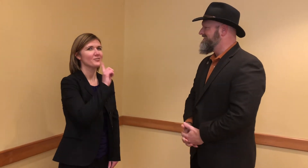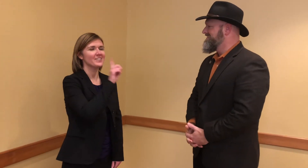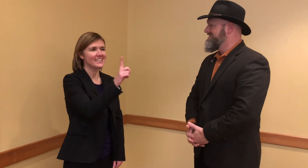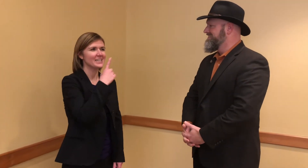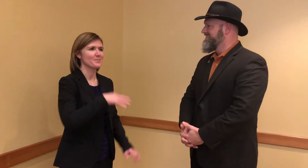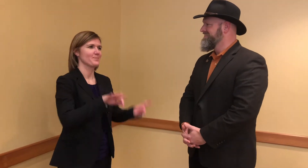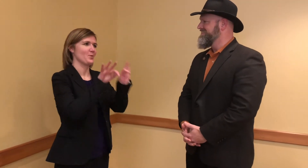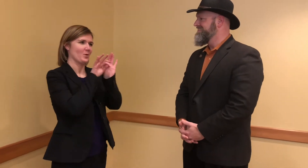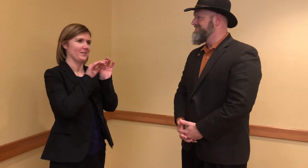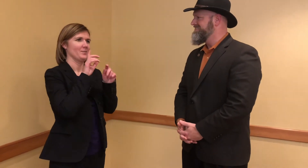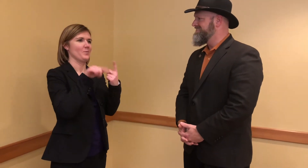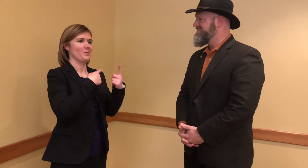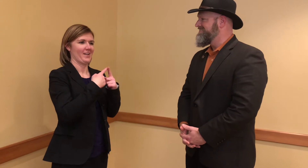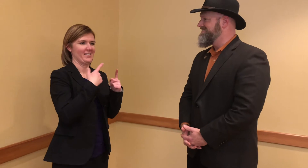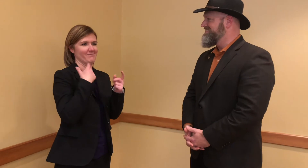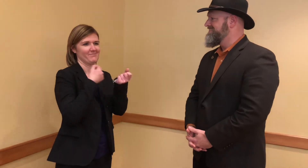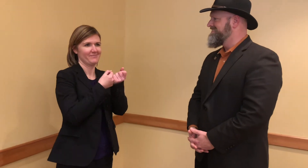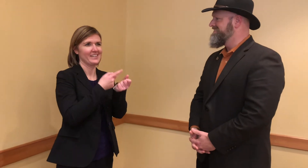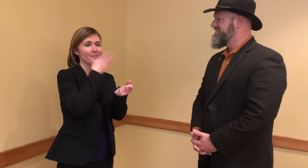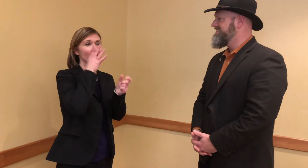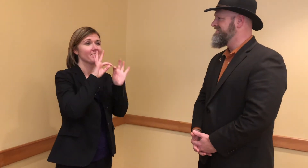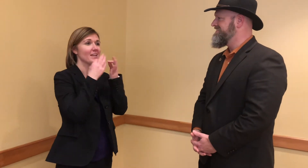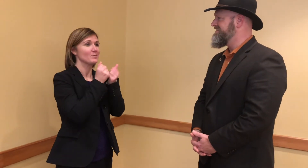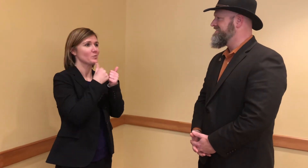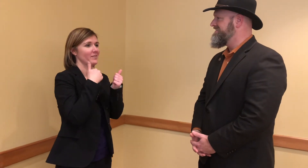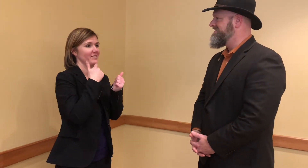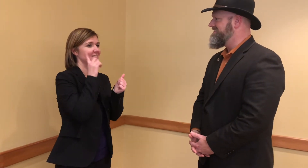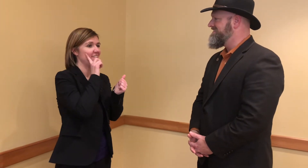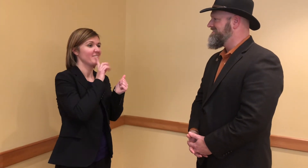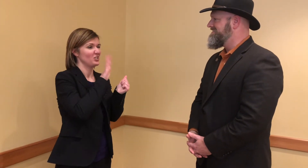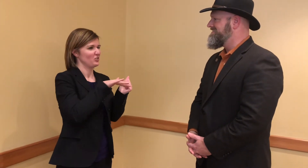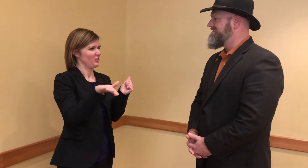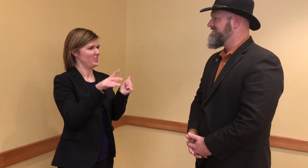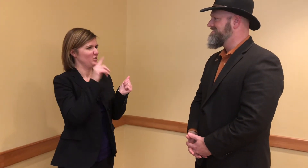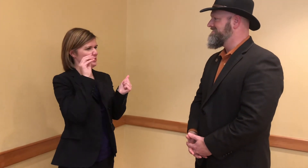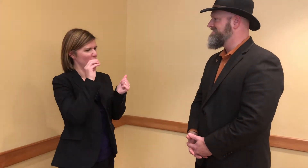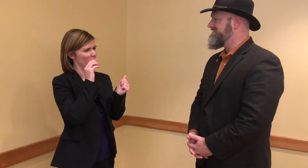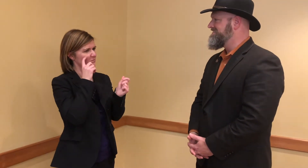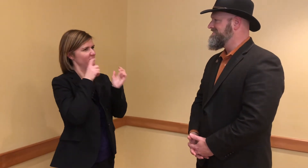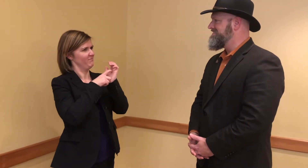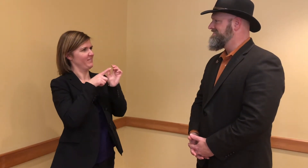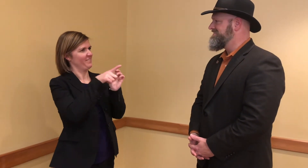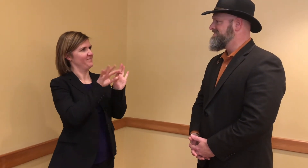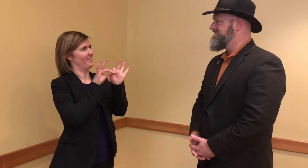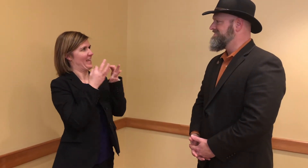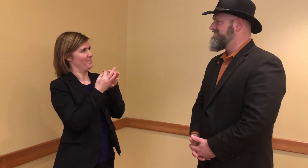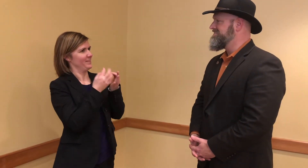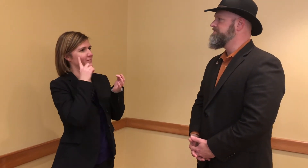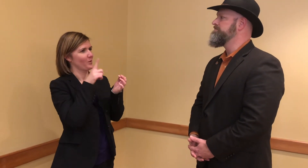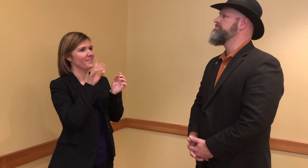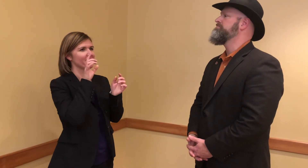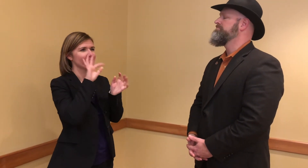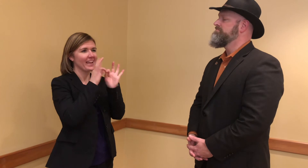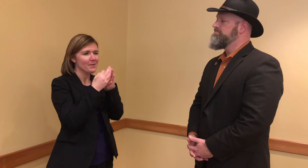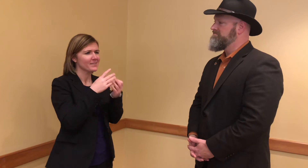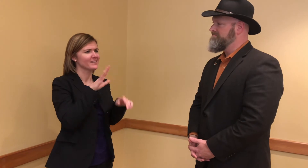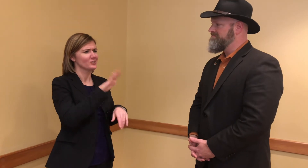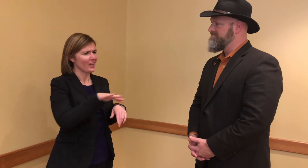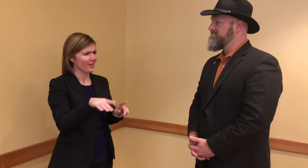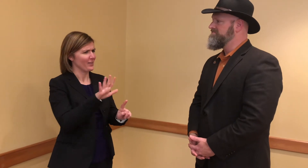Dr. Batamula: It is really important when working with immigrant families with Deaf children, is to recognize that they're a family. Don't assume anything about the family or Deaf child